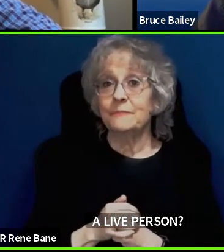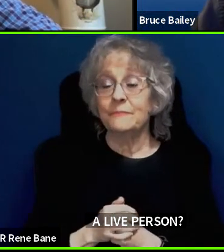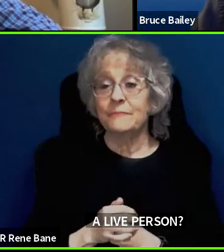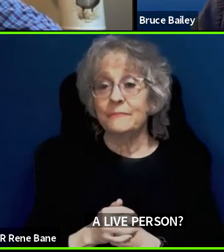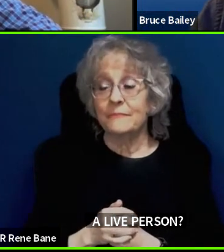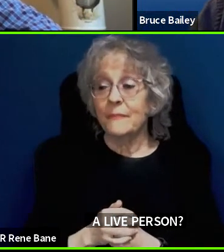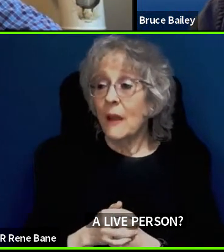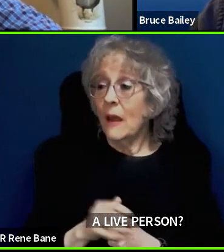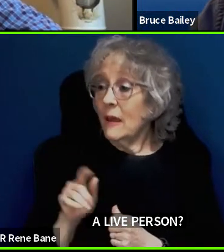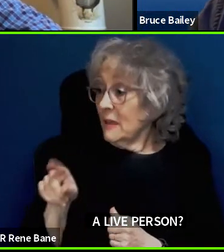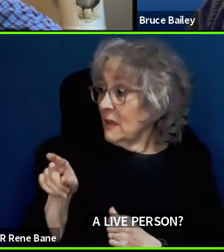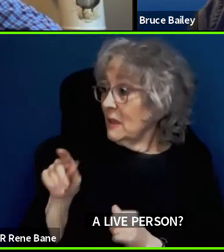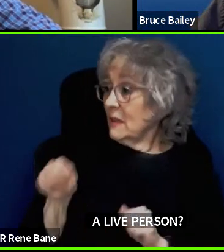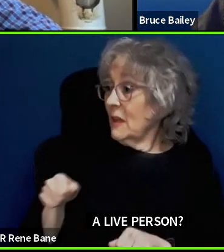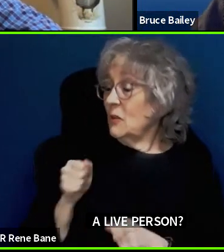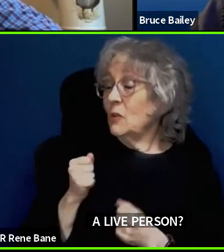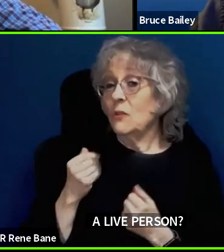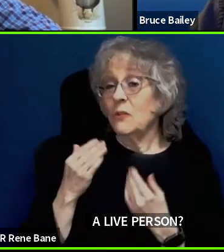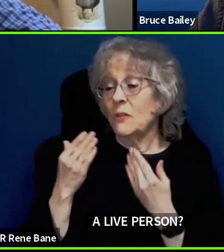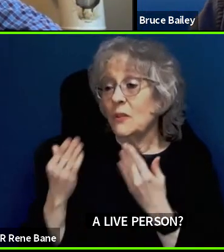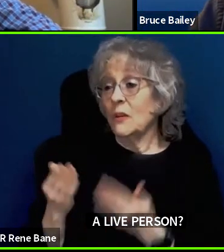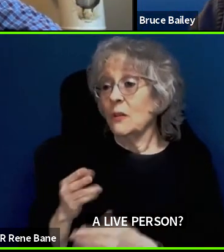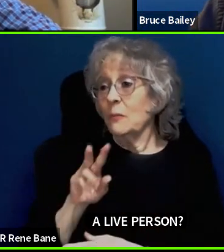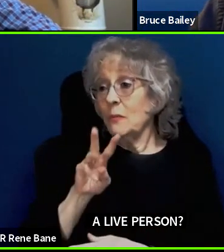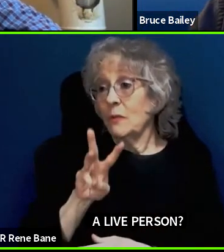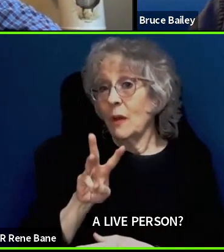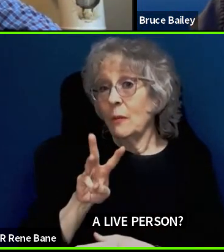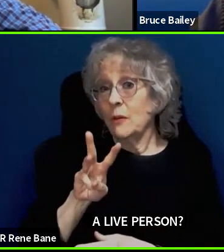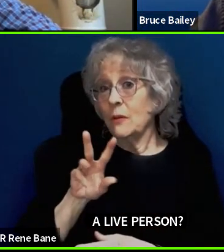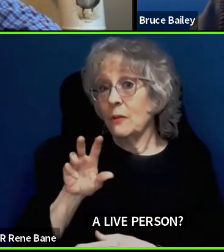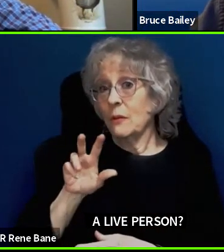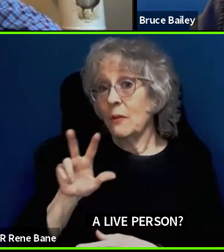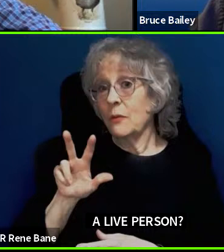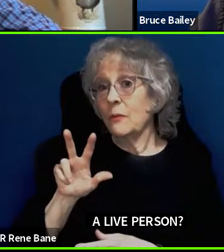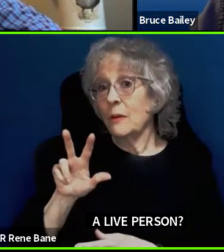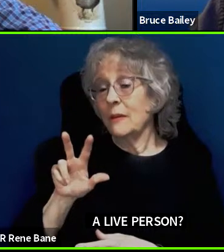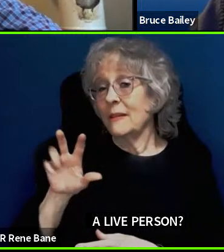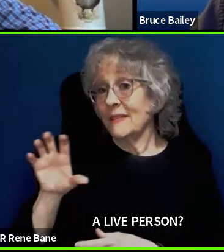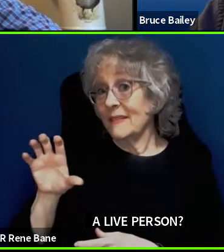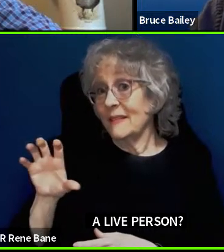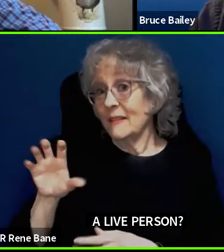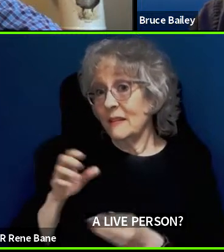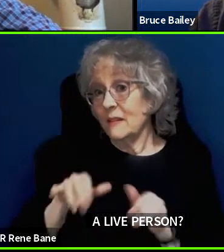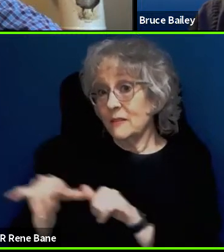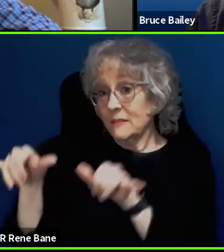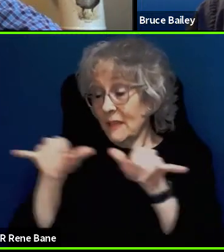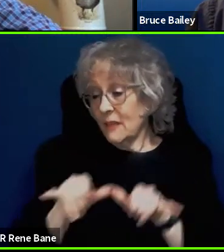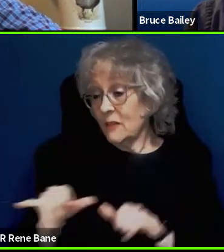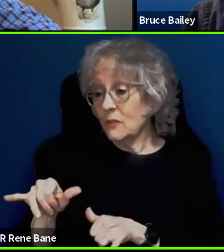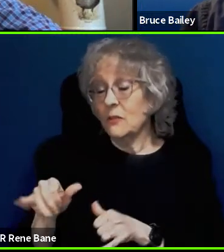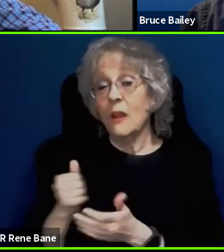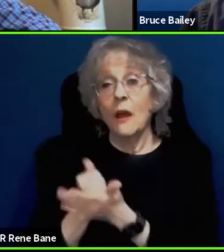some W3C standards that might help negotiate the you know, between humans and the artificial